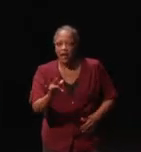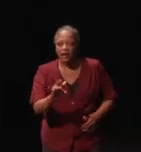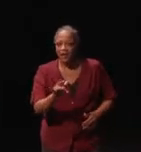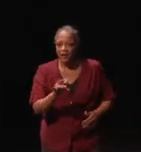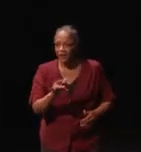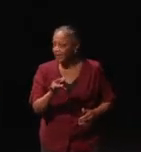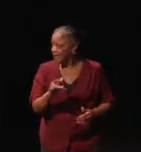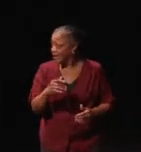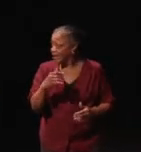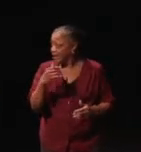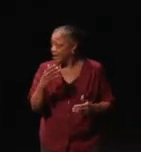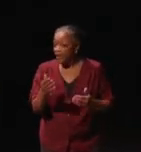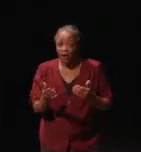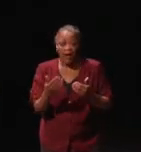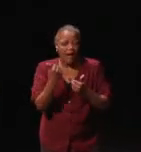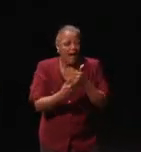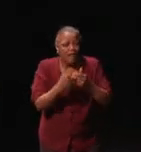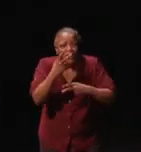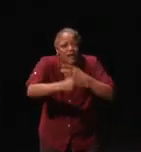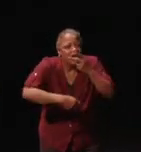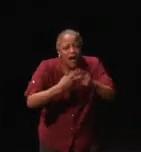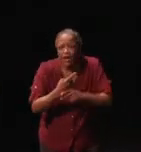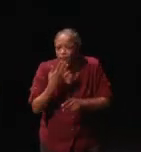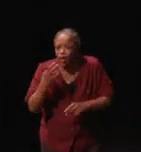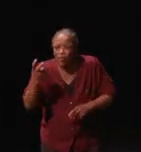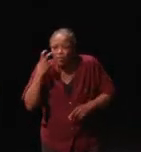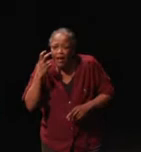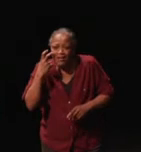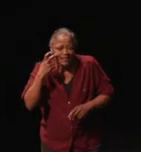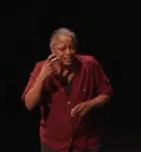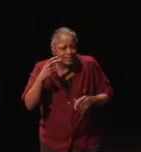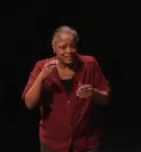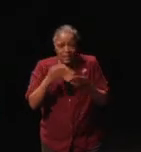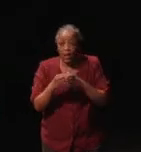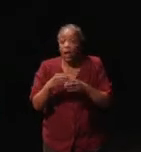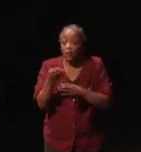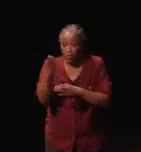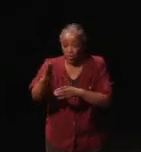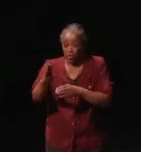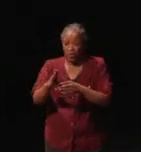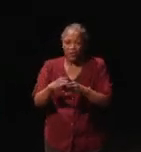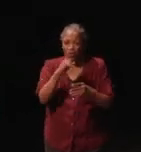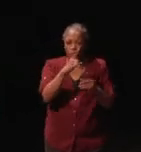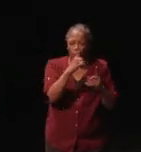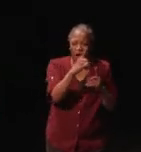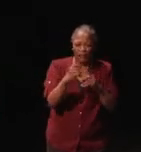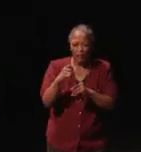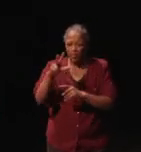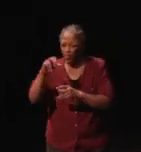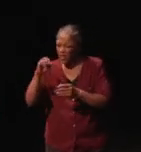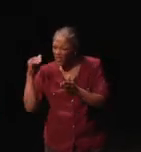pretty much every type of colorblindness in the building. Even blue which is like one out of 30,000 people, we still had someone in